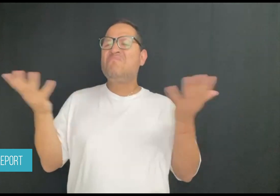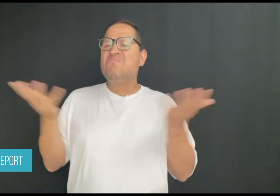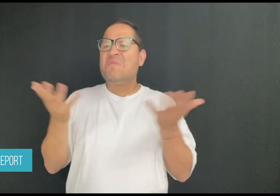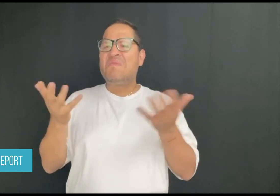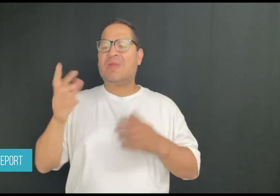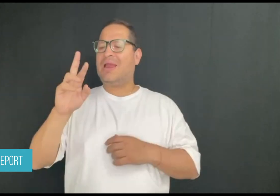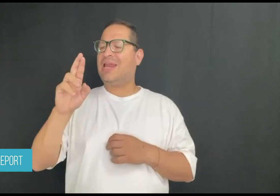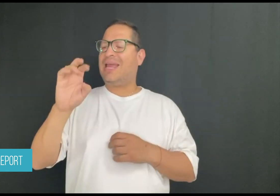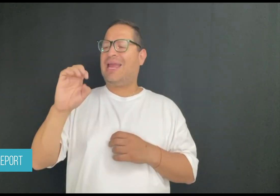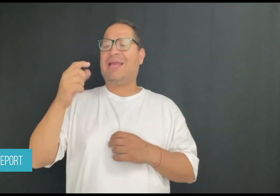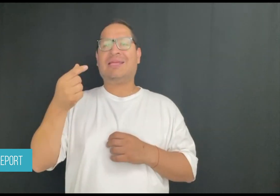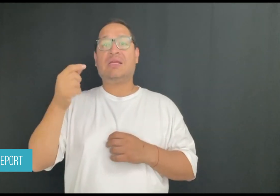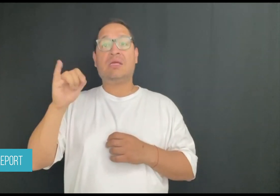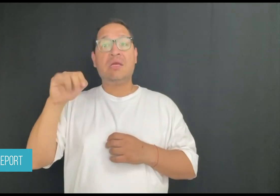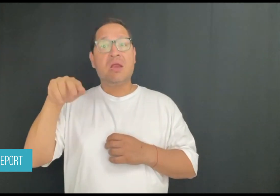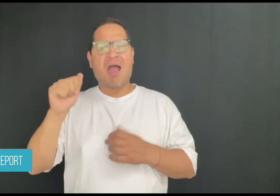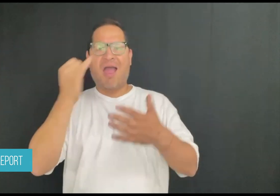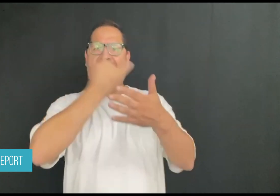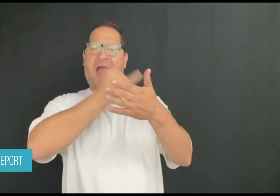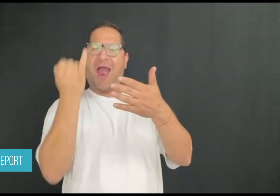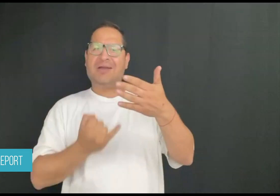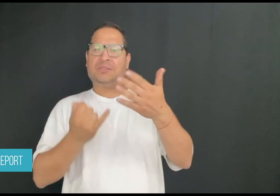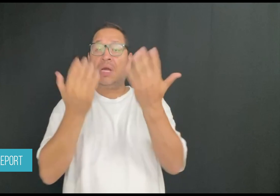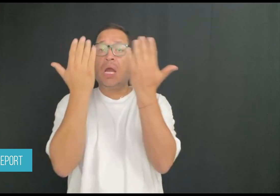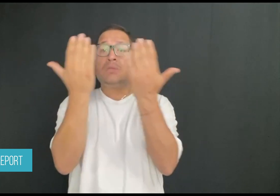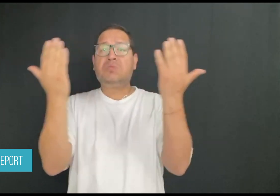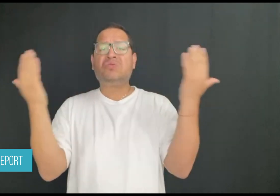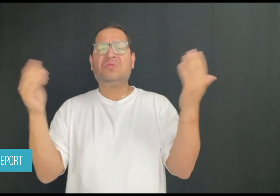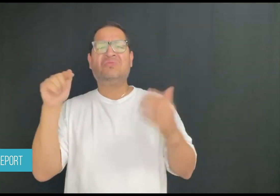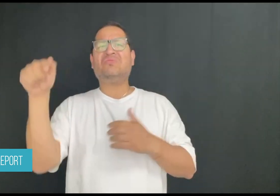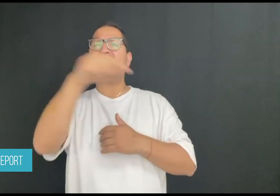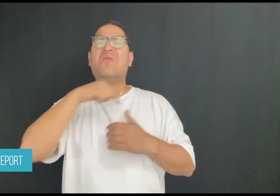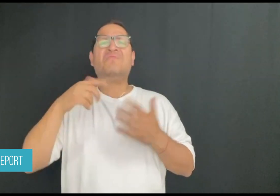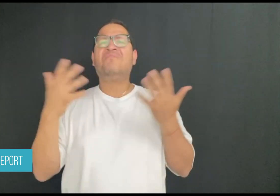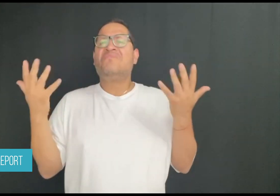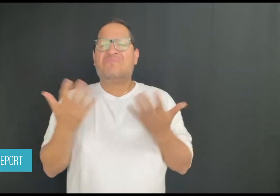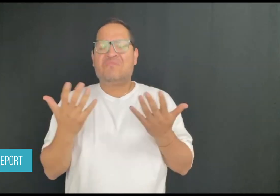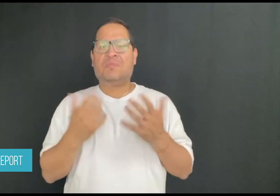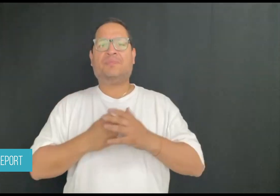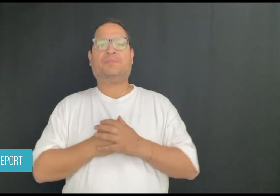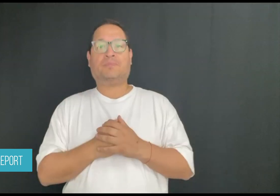Canada. The exhibition is a new facility at the